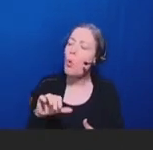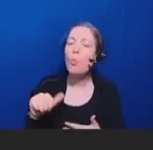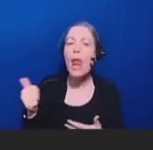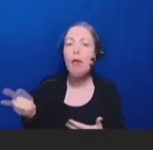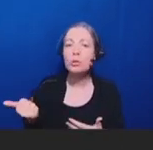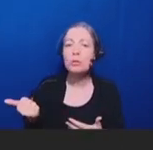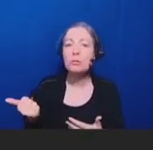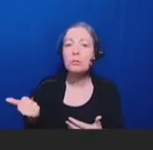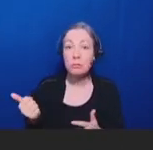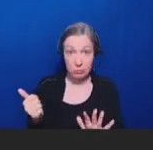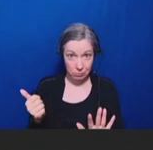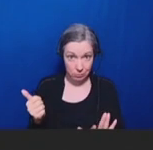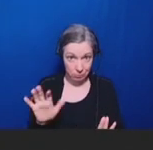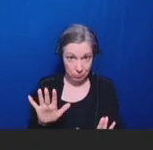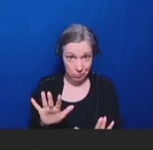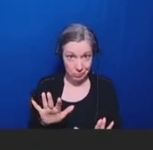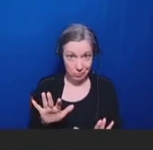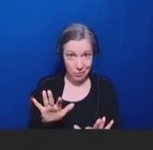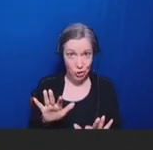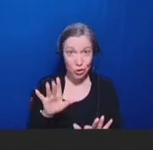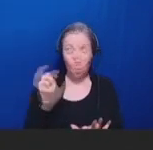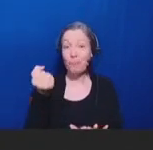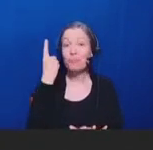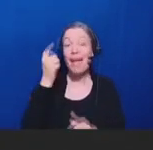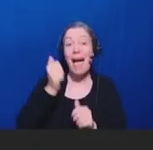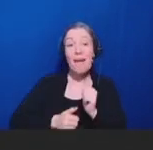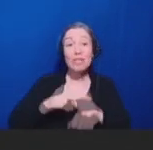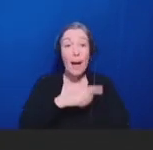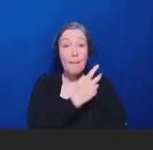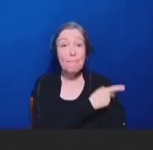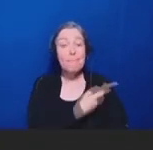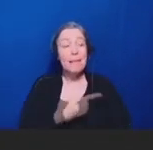what this involves is, you know every time they express the concern you just say "Oh,